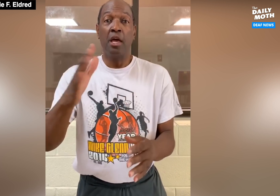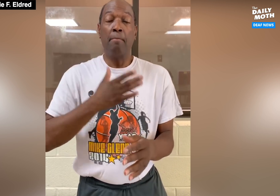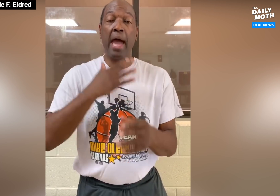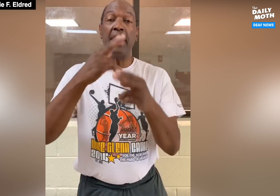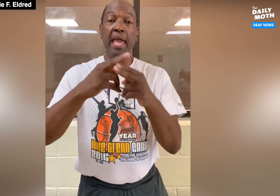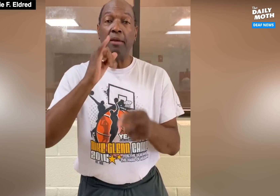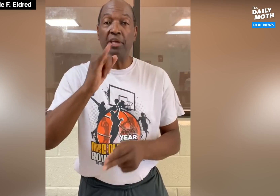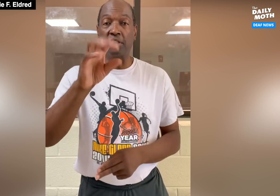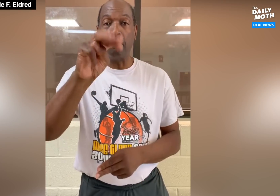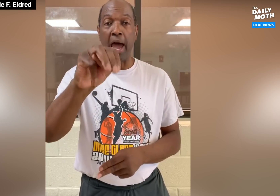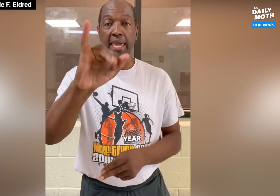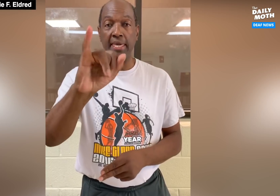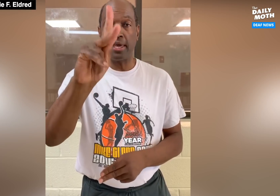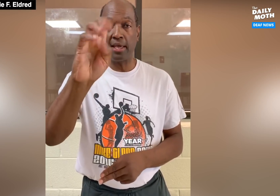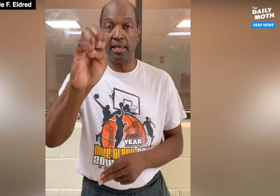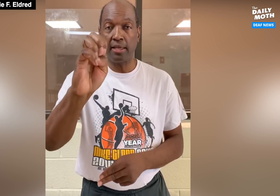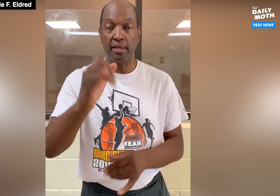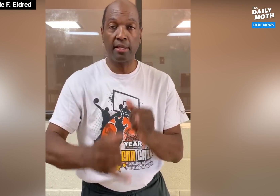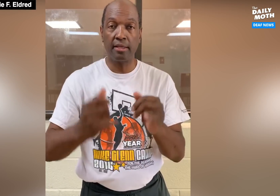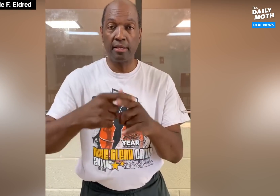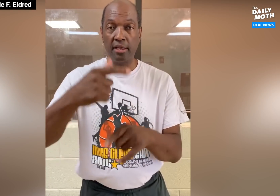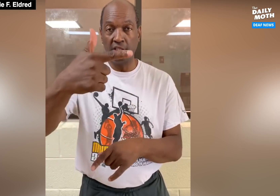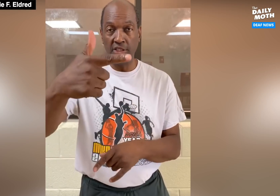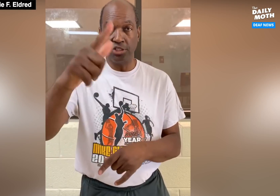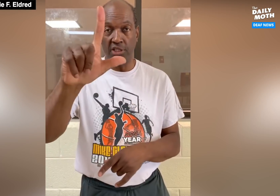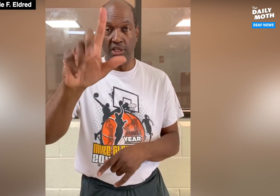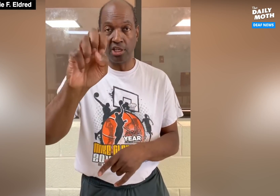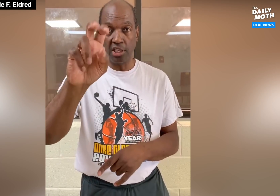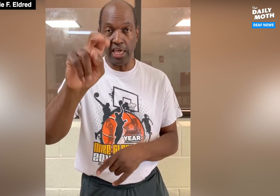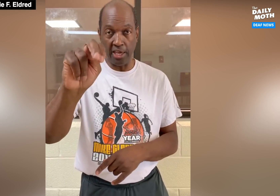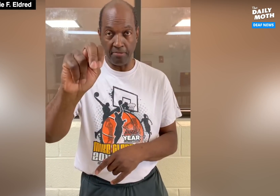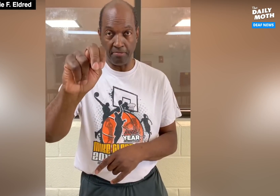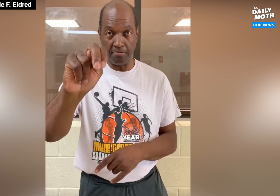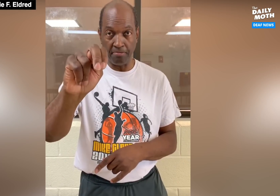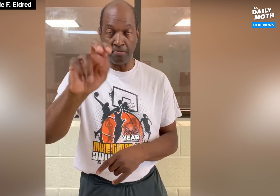My name is Mike Glenn.